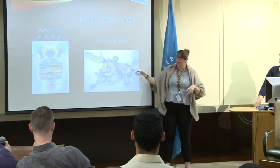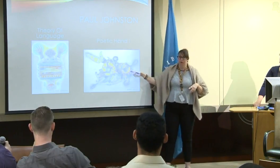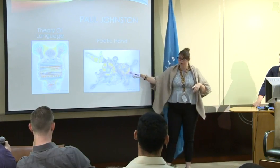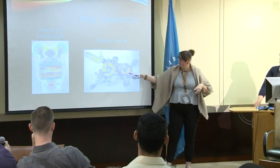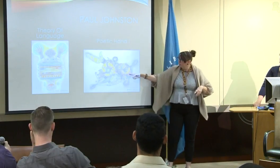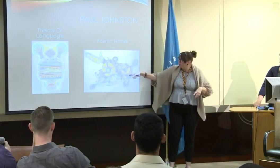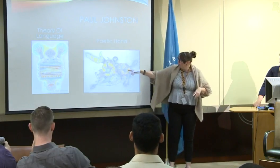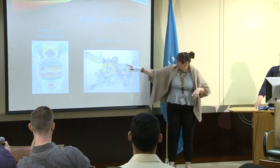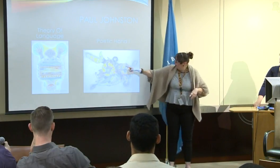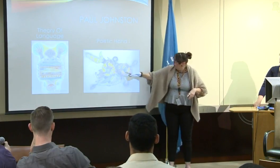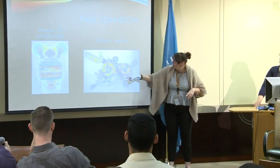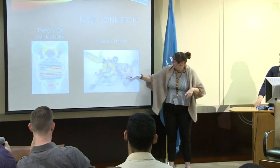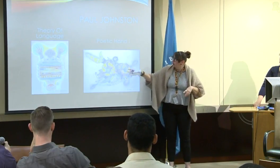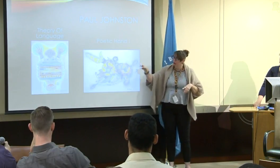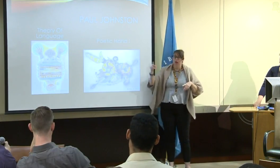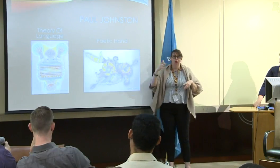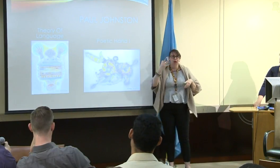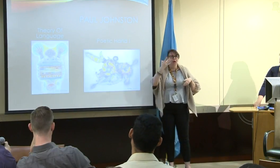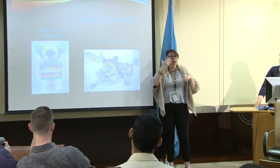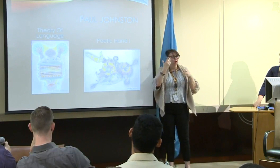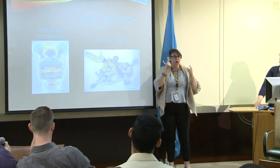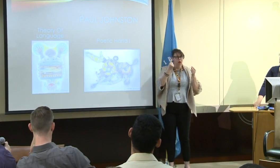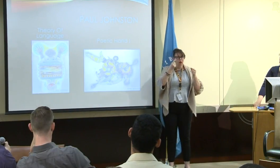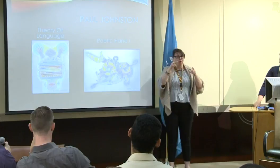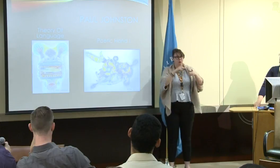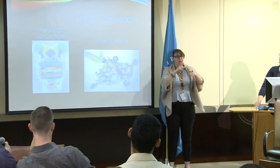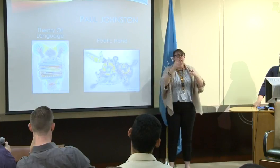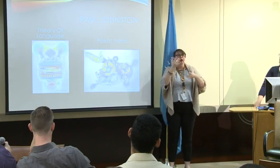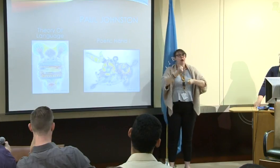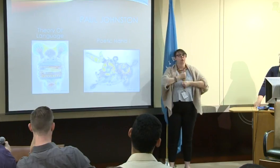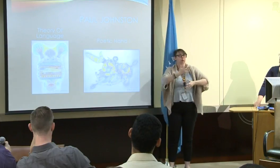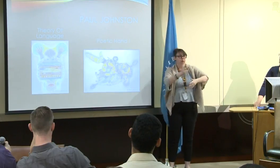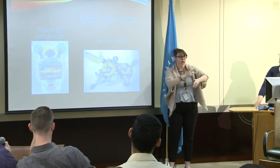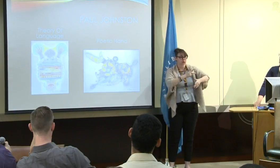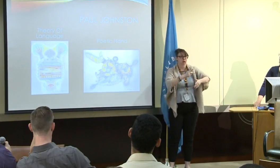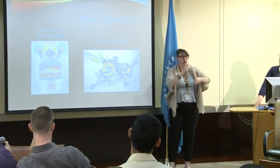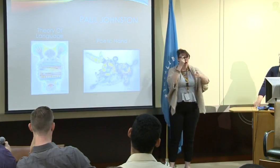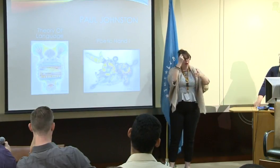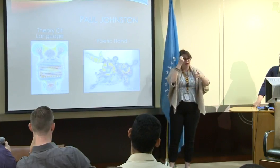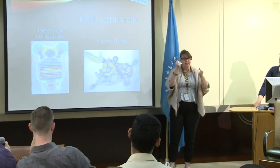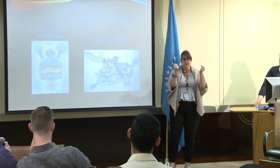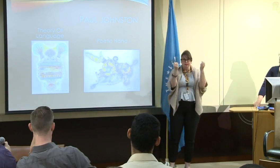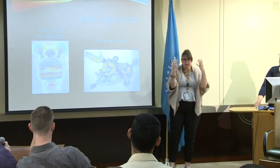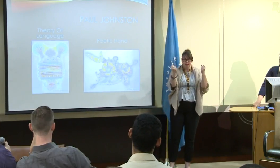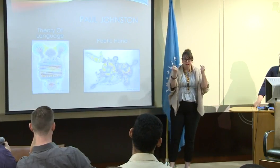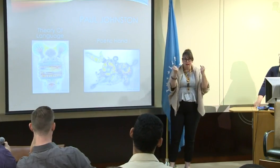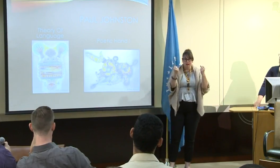So this piece, Poetic Hand, shows the expression